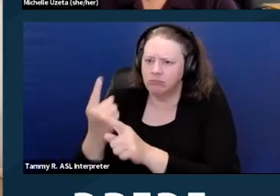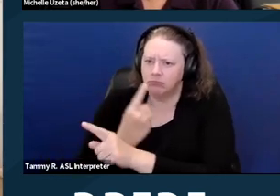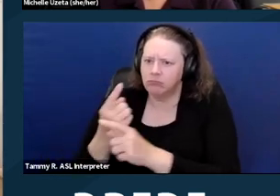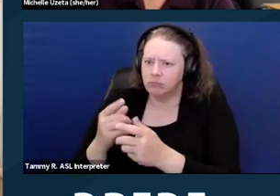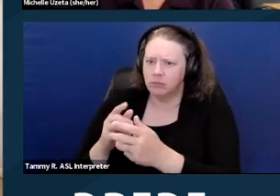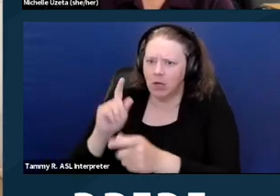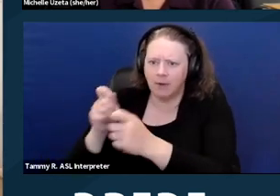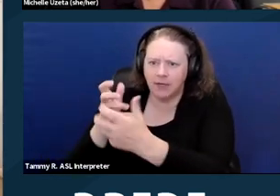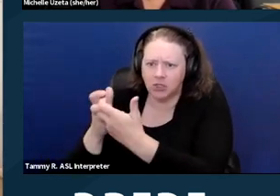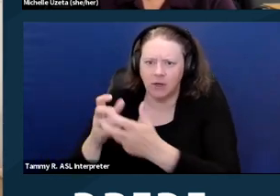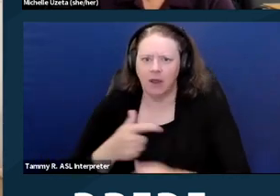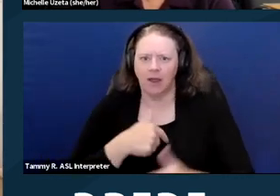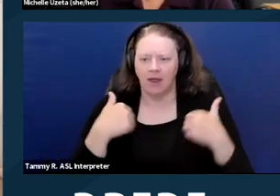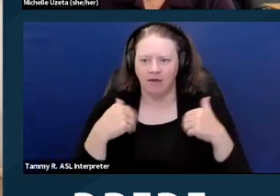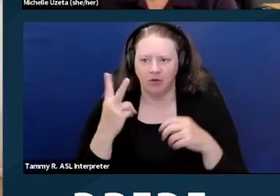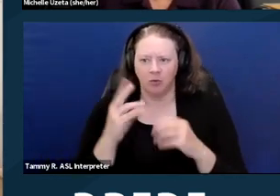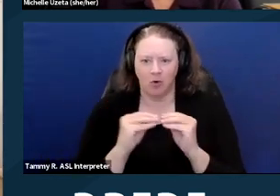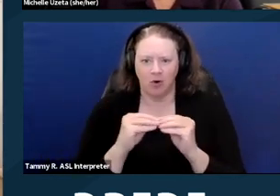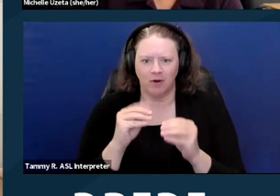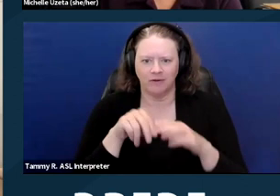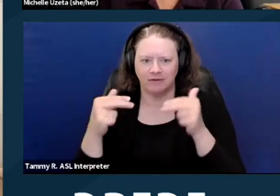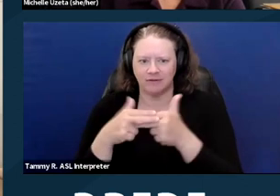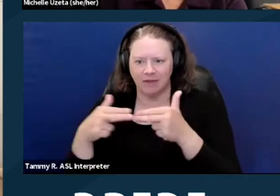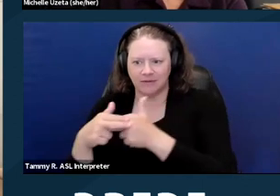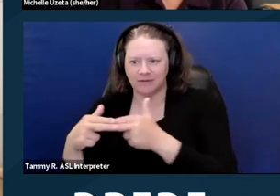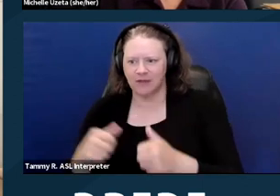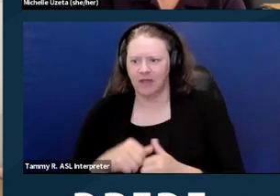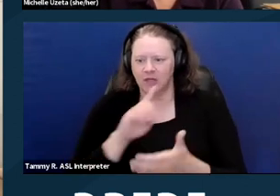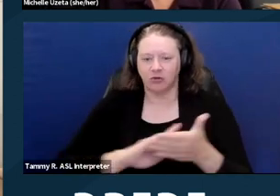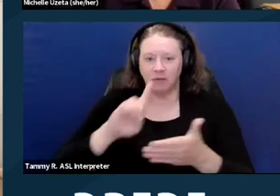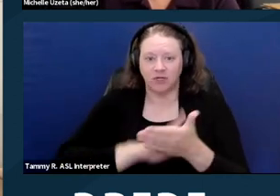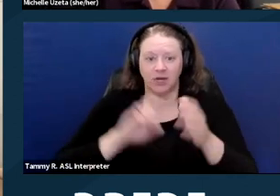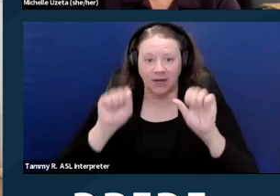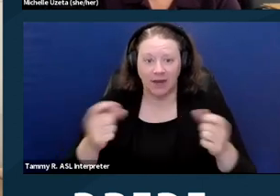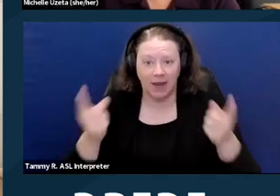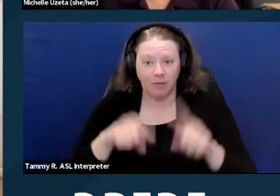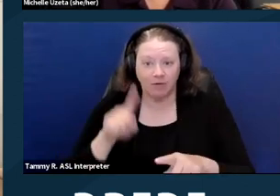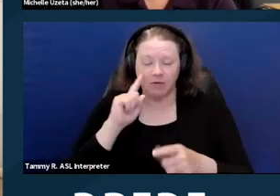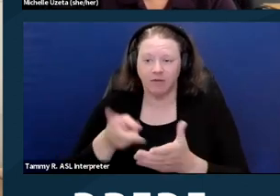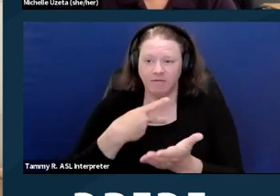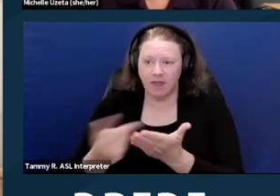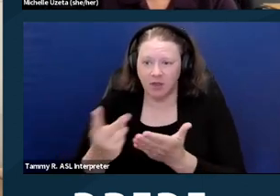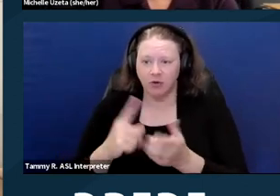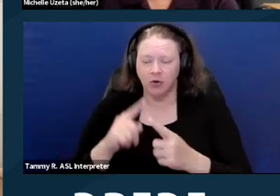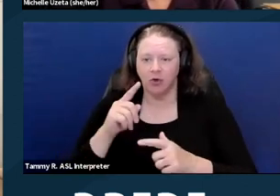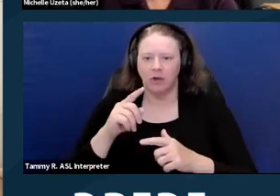I have two more slides here. Discrimination can also result from the failure to design and construct new housing